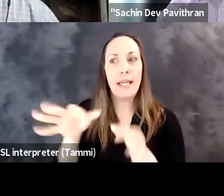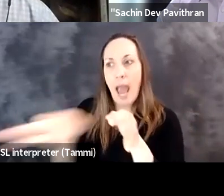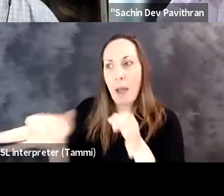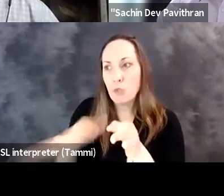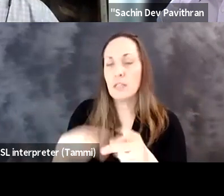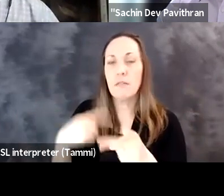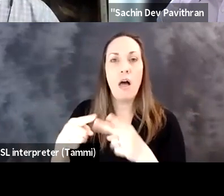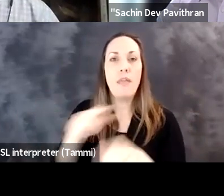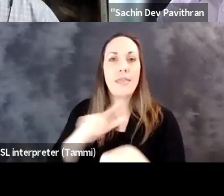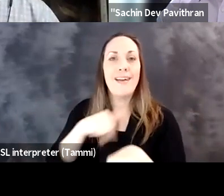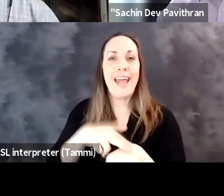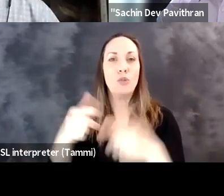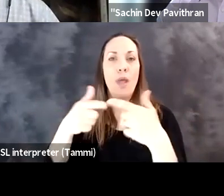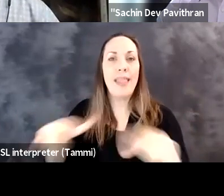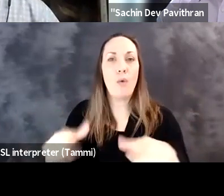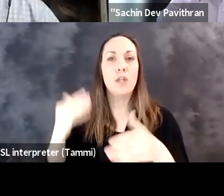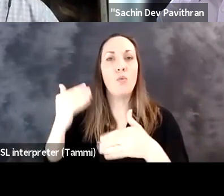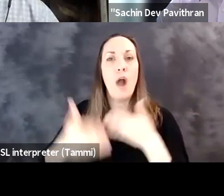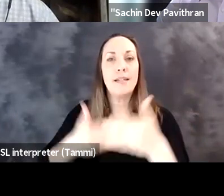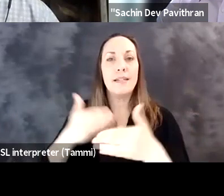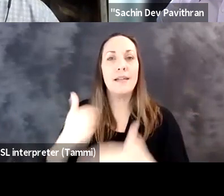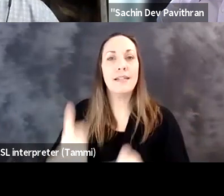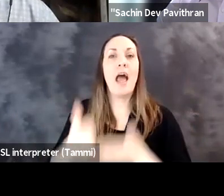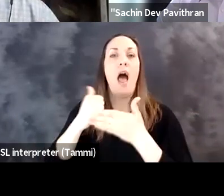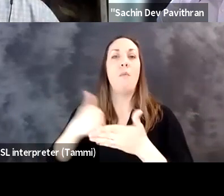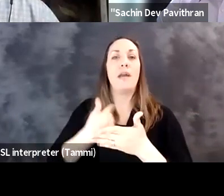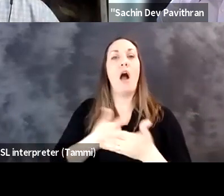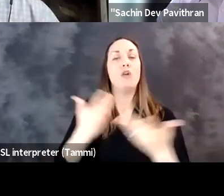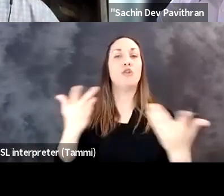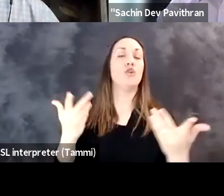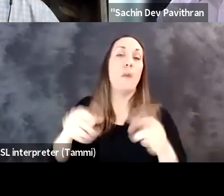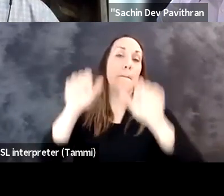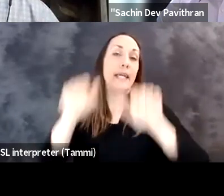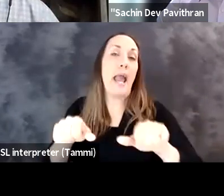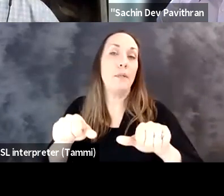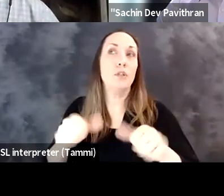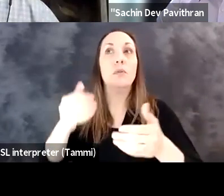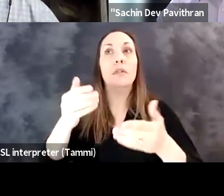but at the same time the automatic speech recognition that powers the captions, the natural language